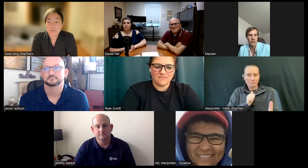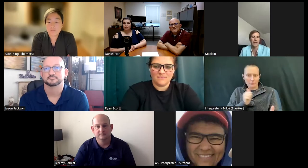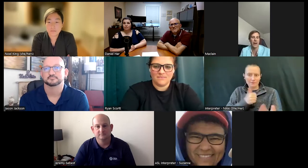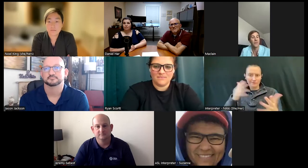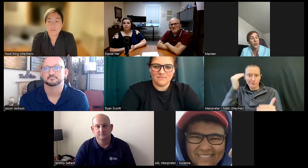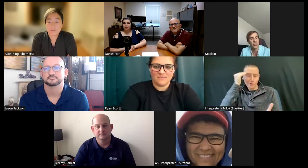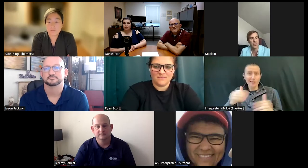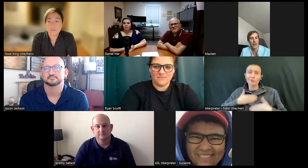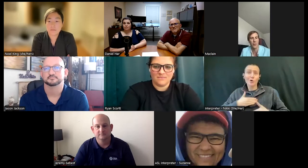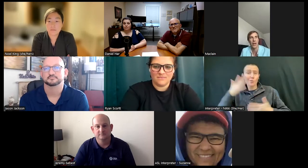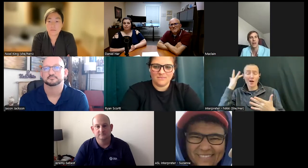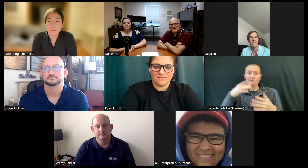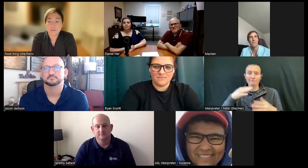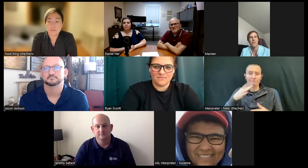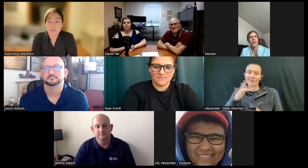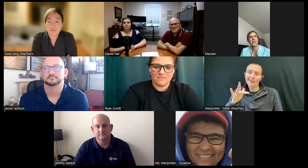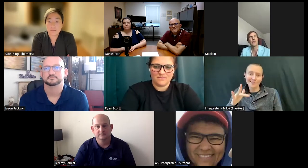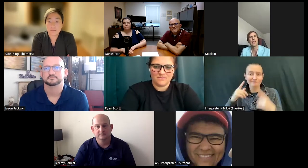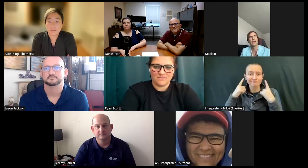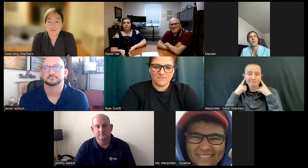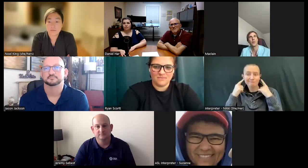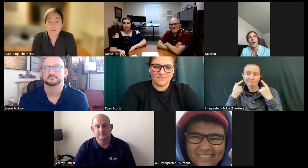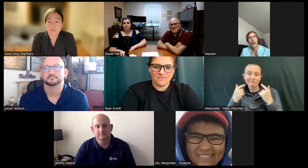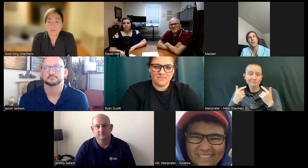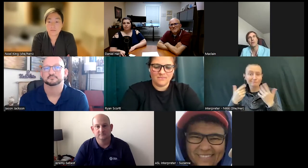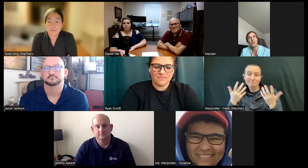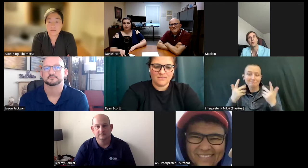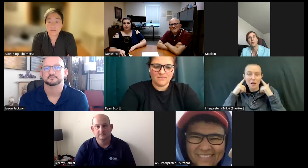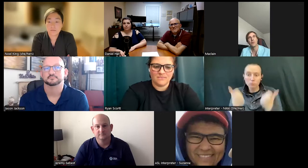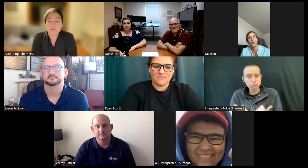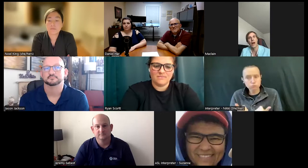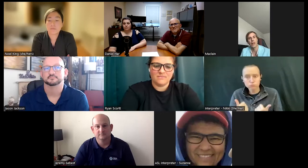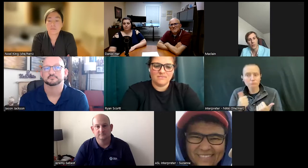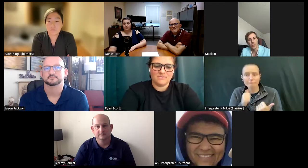I'm very fortunate in that way. With me is like well, then why don't we throw a